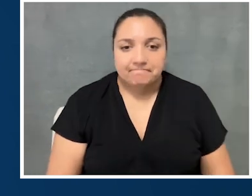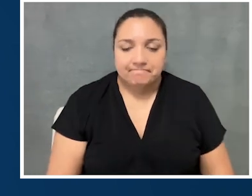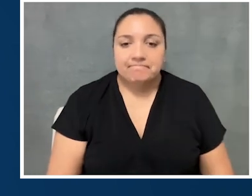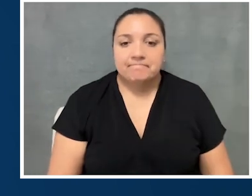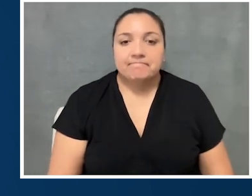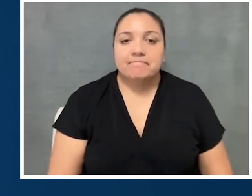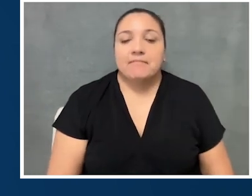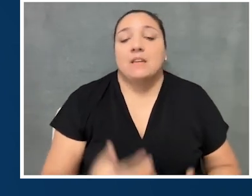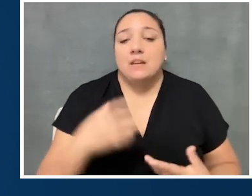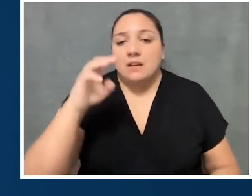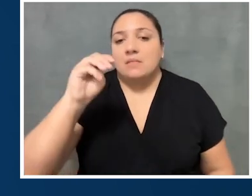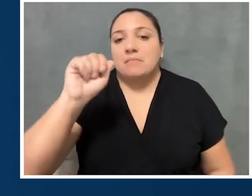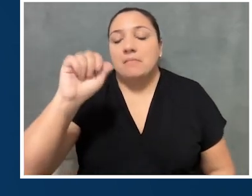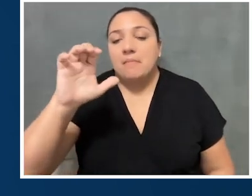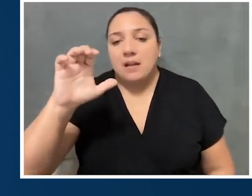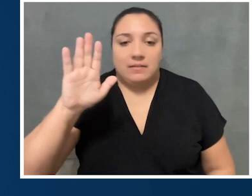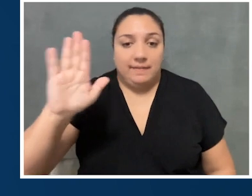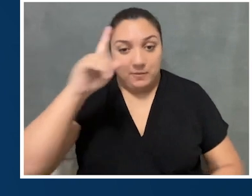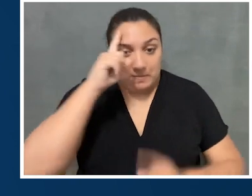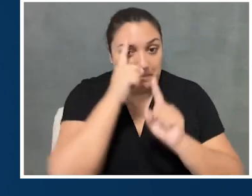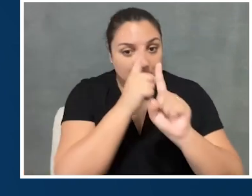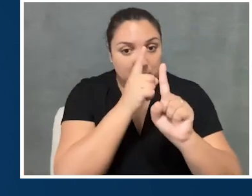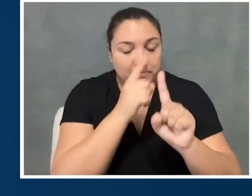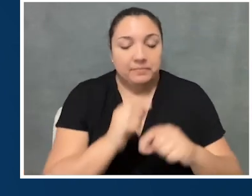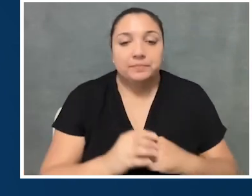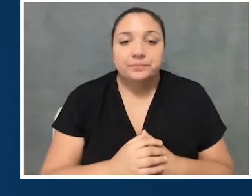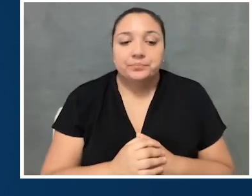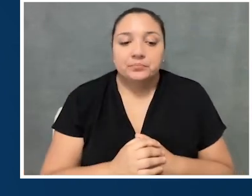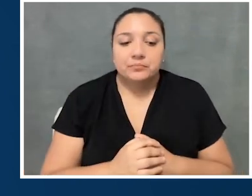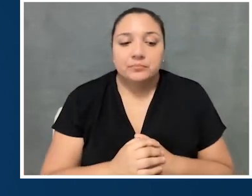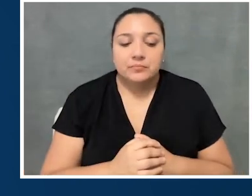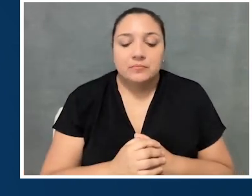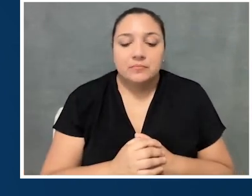Yeah. So MAC's mission is really to